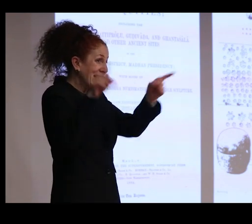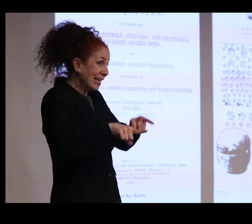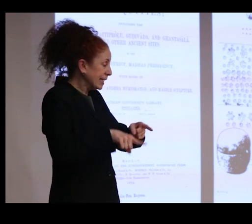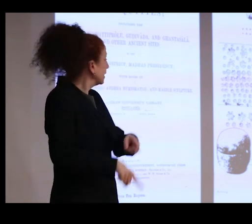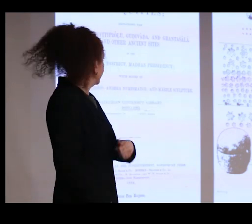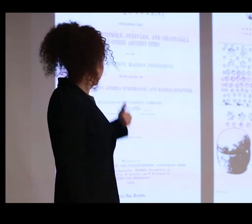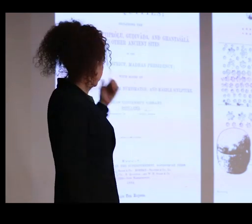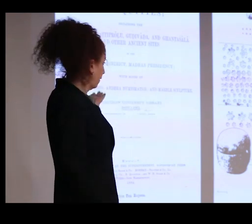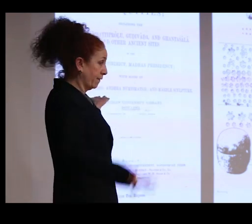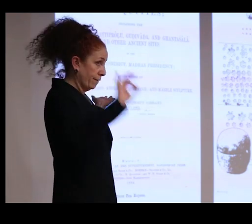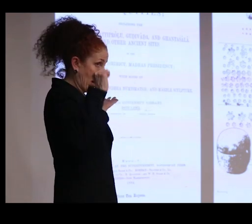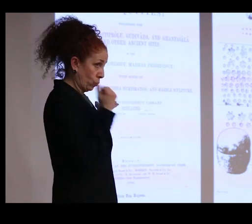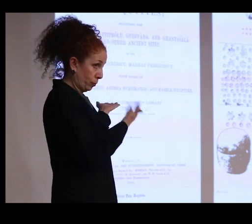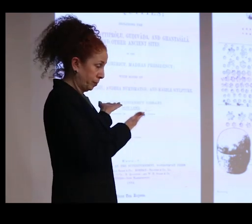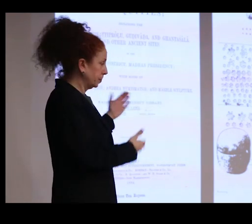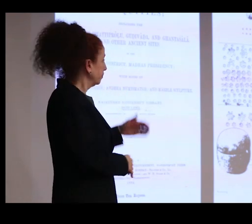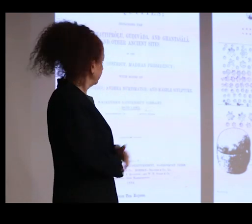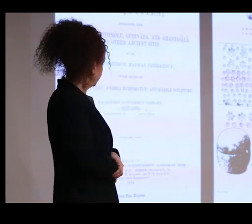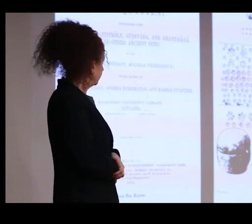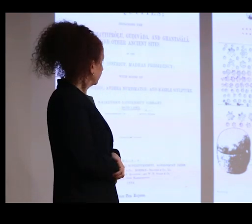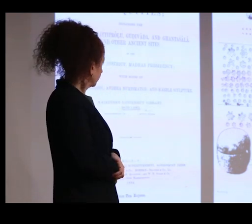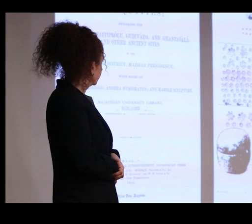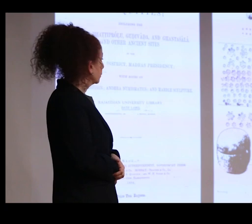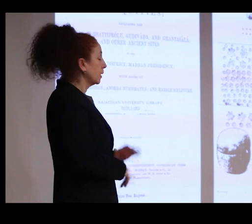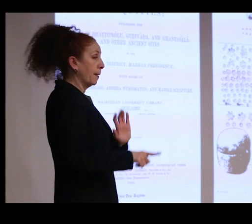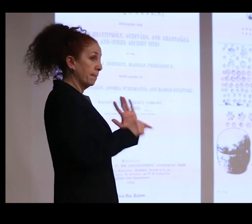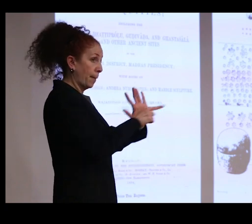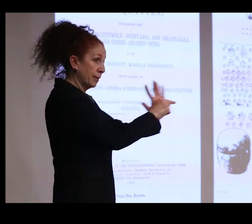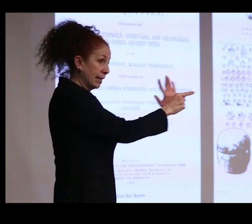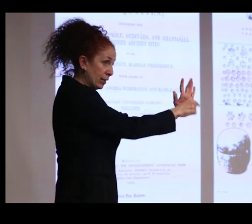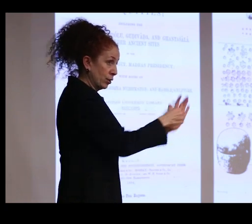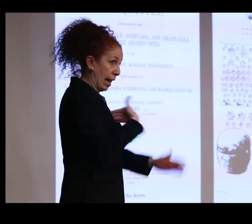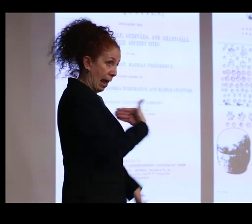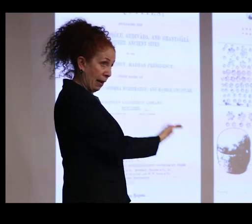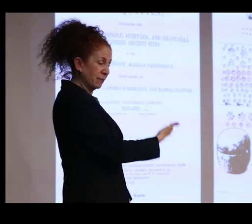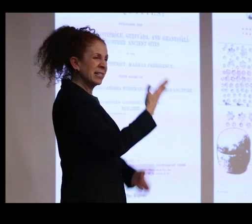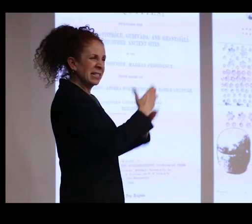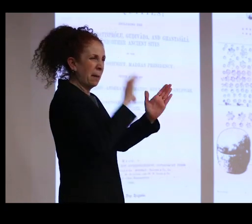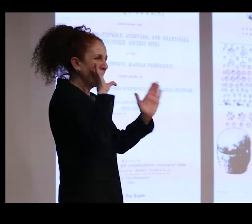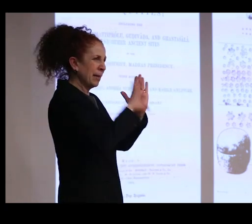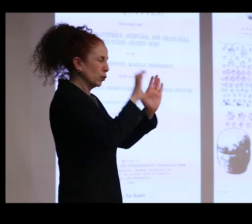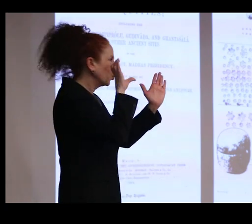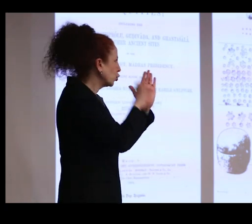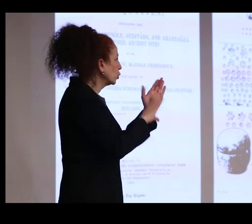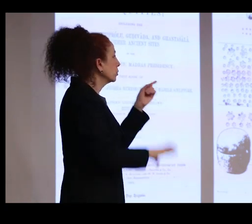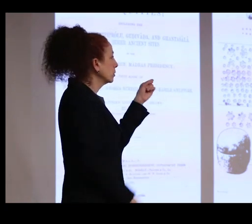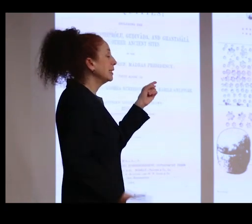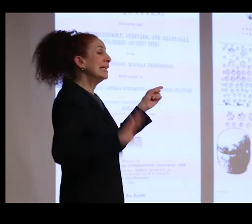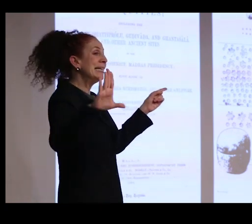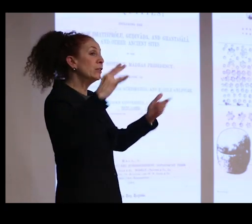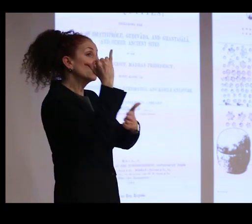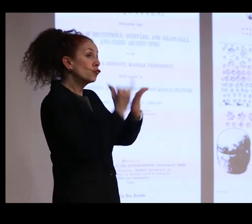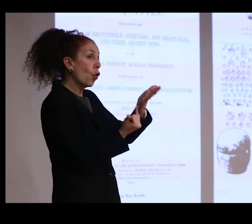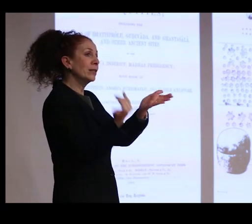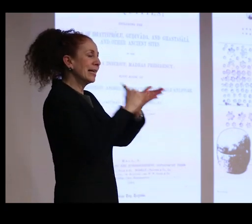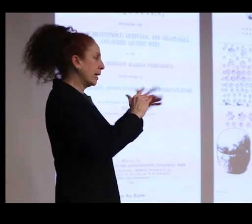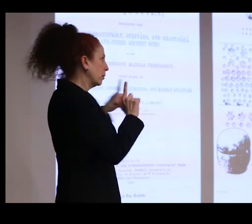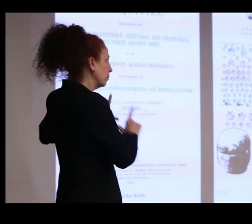at the site of Bhattiprolu. His publication, of which I show you some images here, reproduces drawings of three stone caskets found